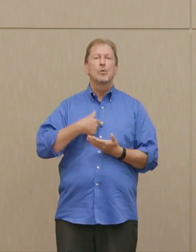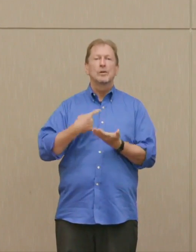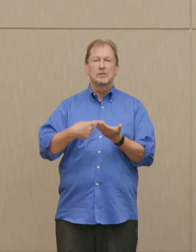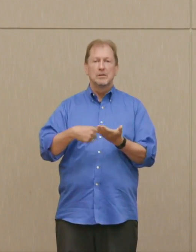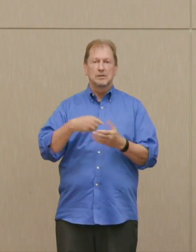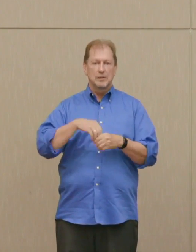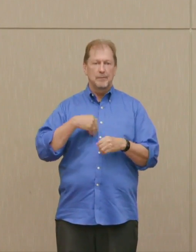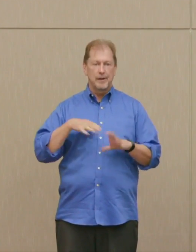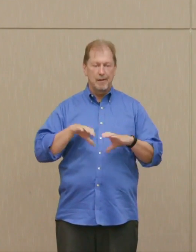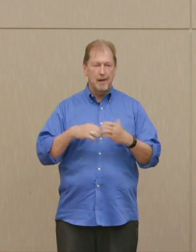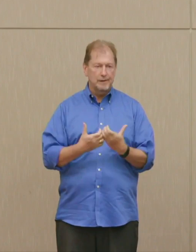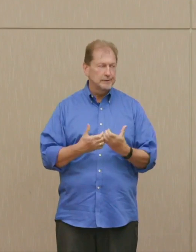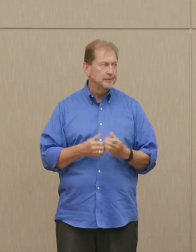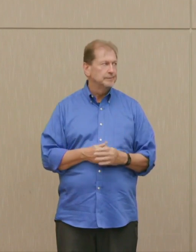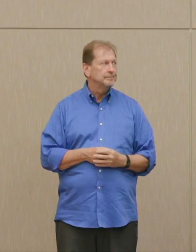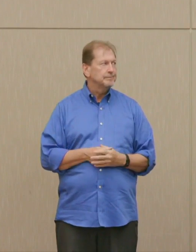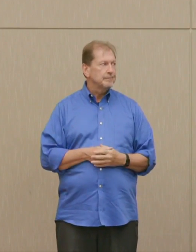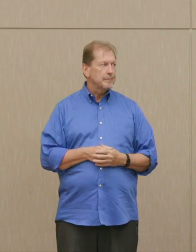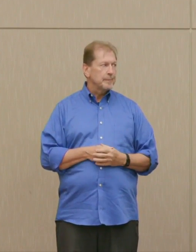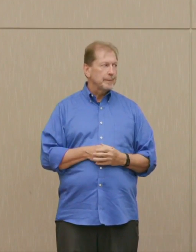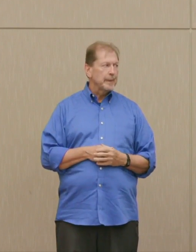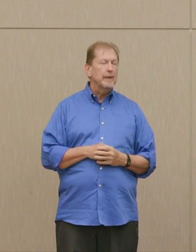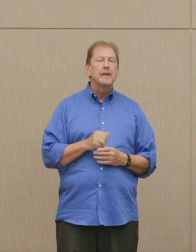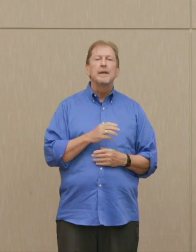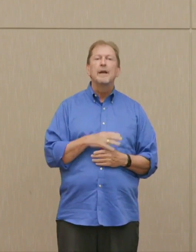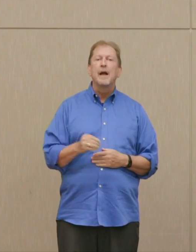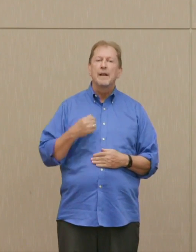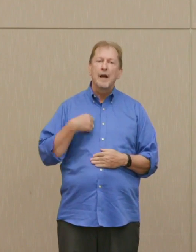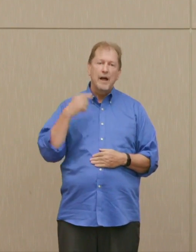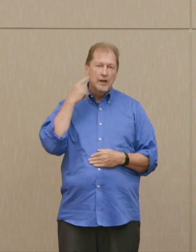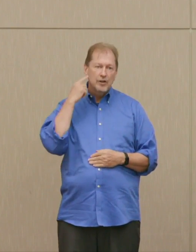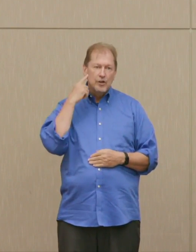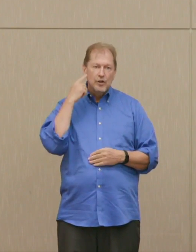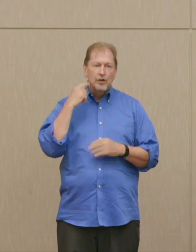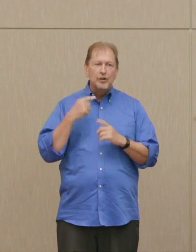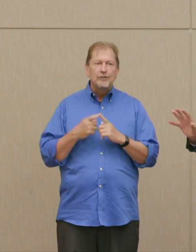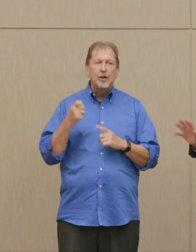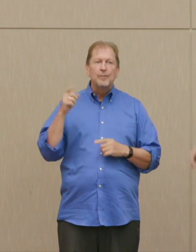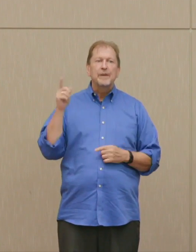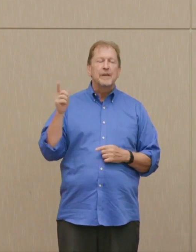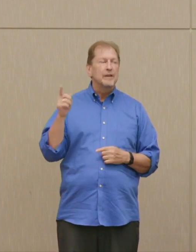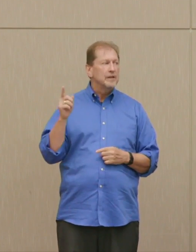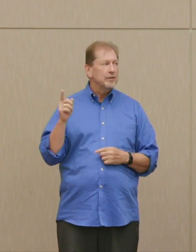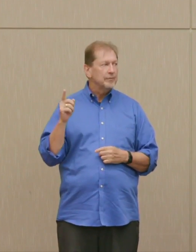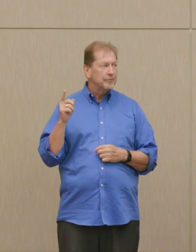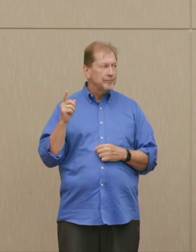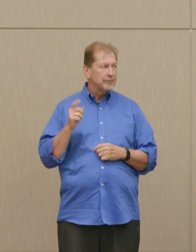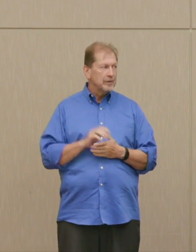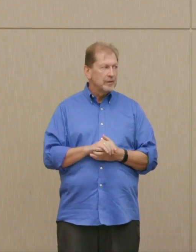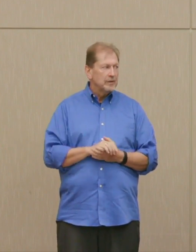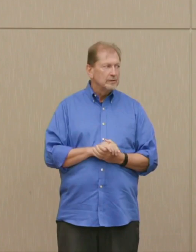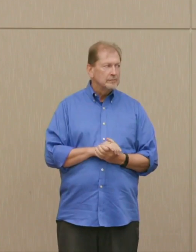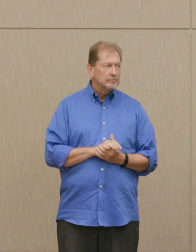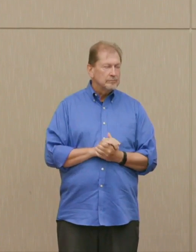him this year, that he'd gotten on to that, it was very classified at the time, the very